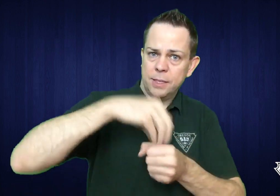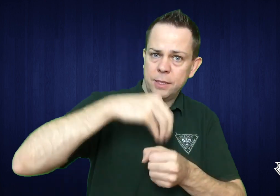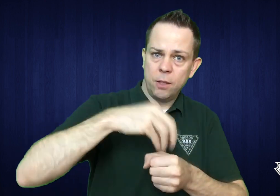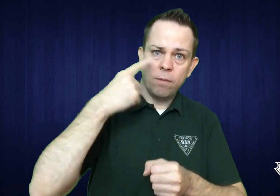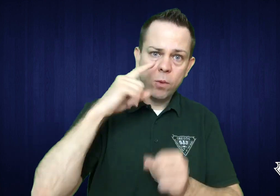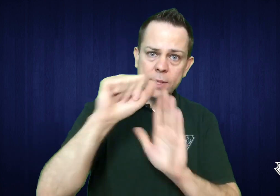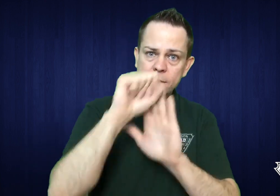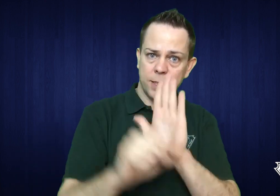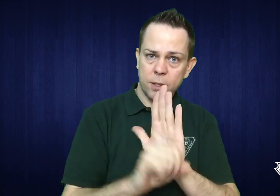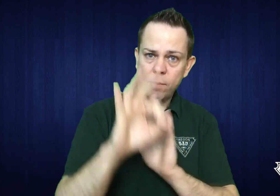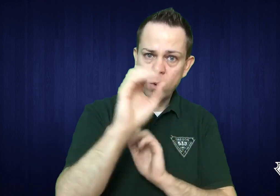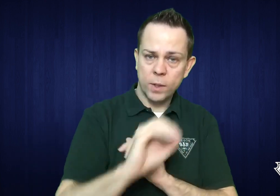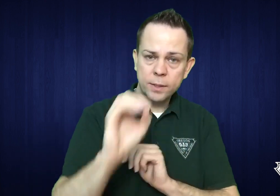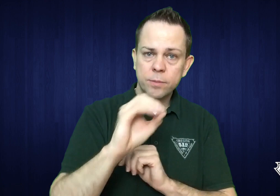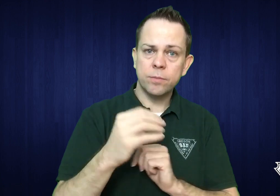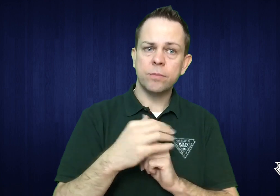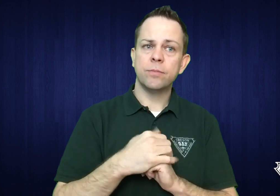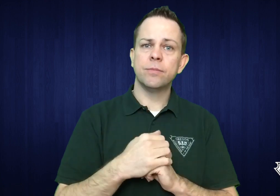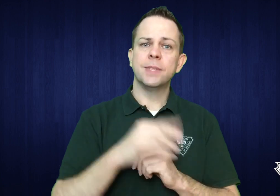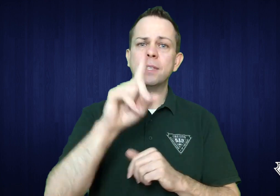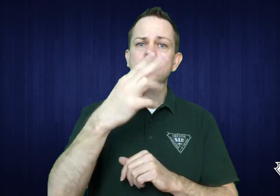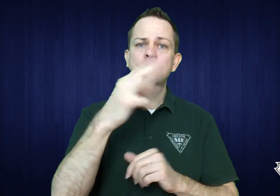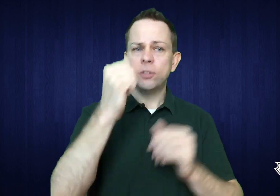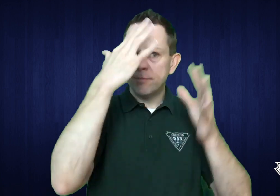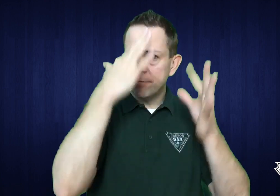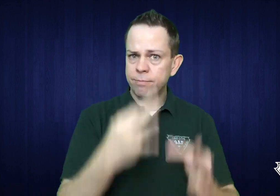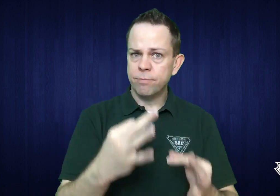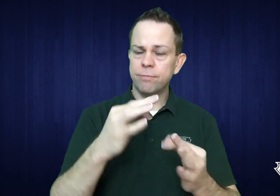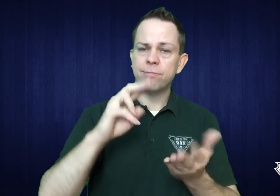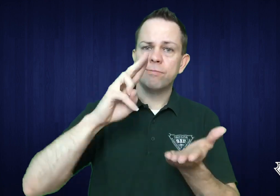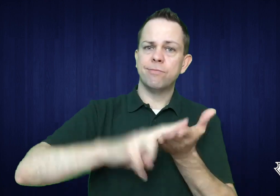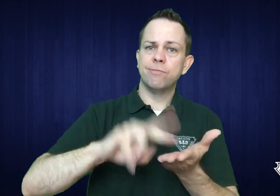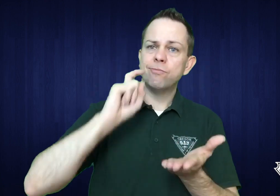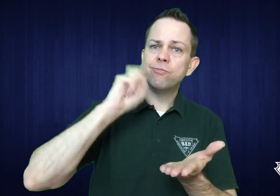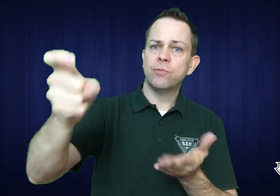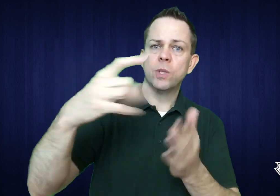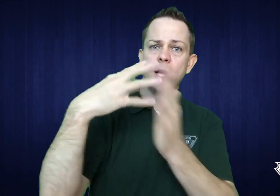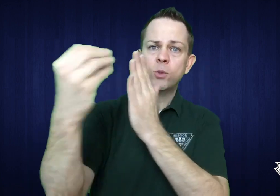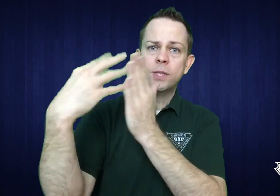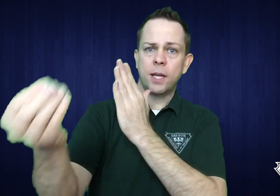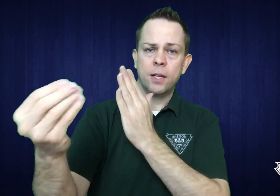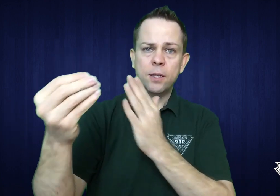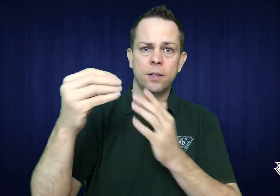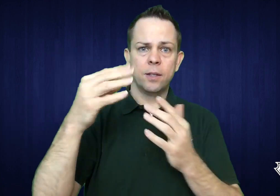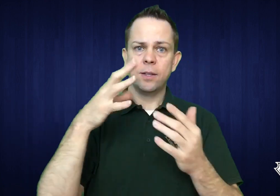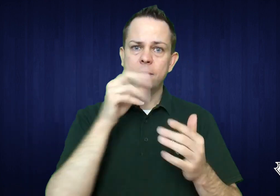interpreter services internally in the state of Oregon. They decided to go with an outside contractor